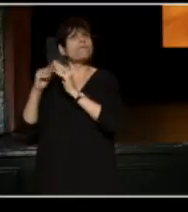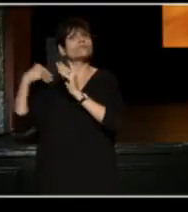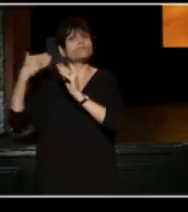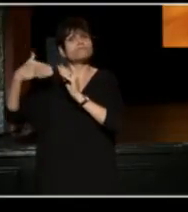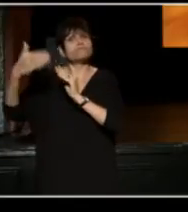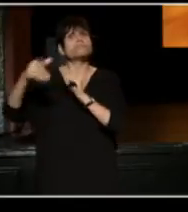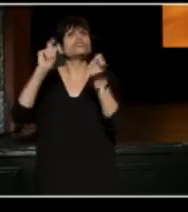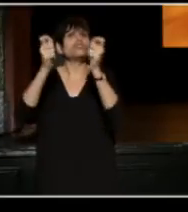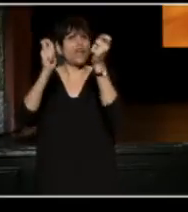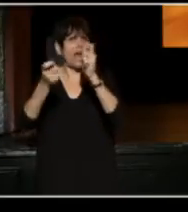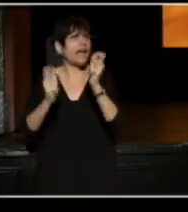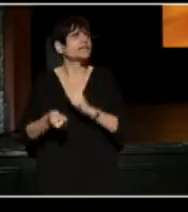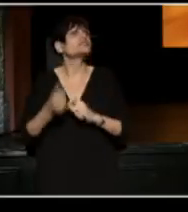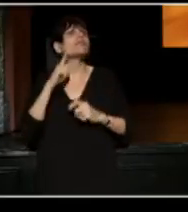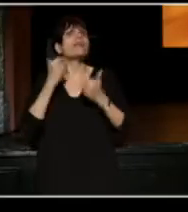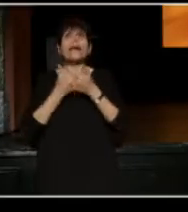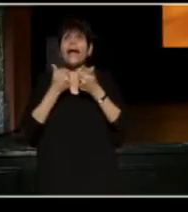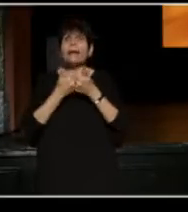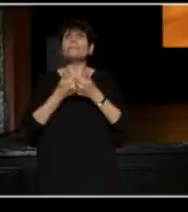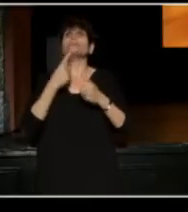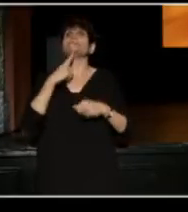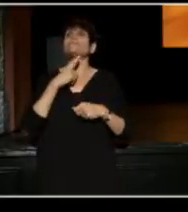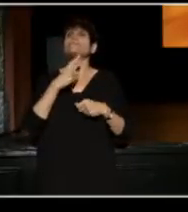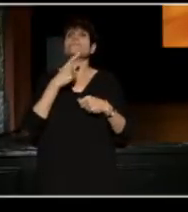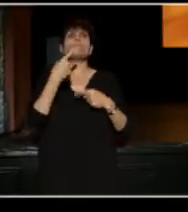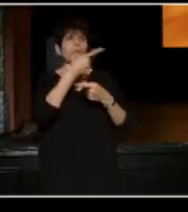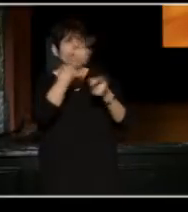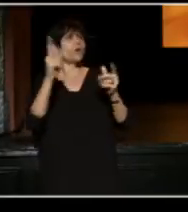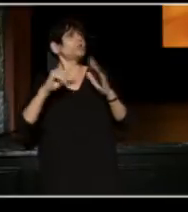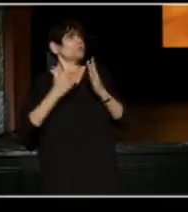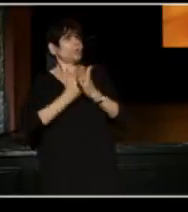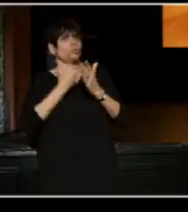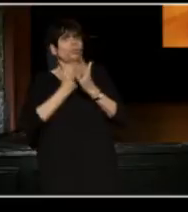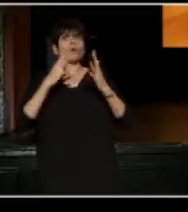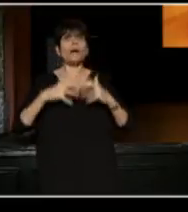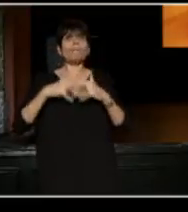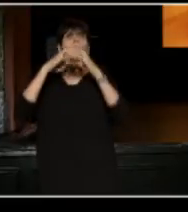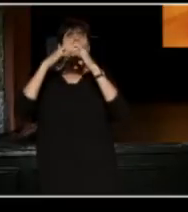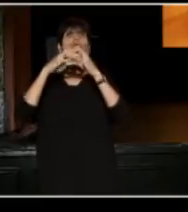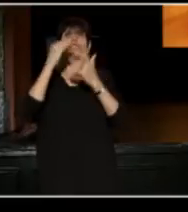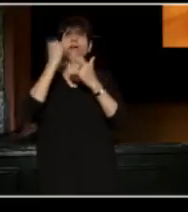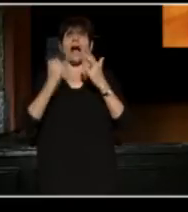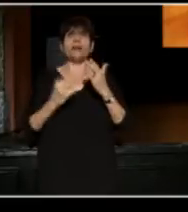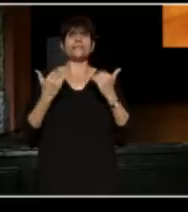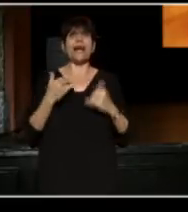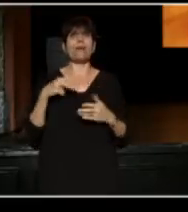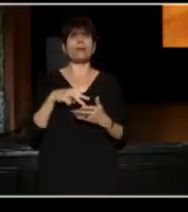we must also call the emerging artists and leaders who, like the young Wilson, may stand a little outside the things